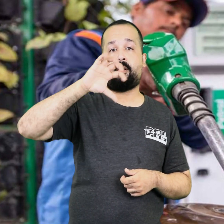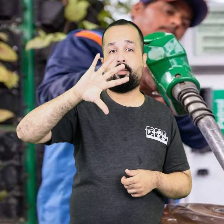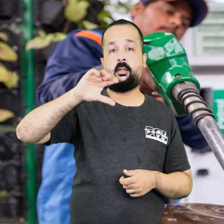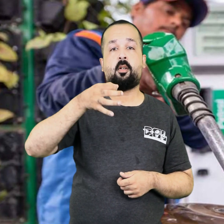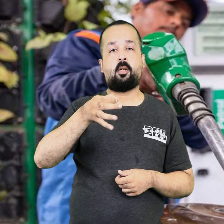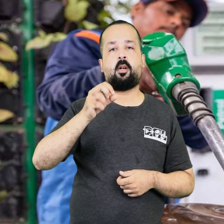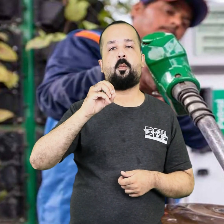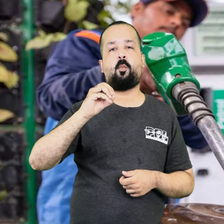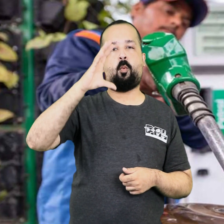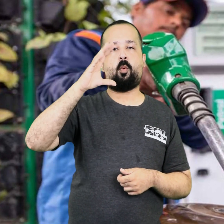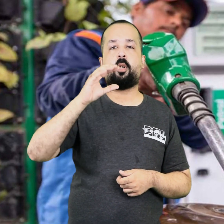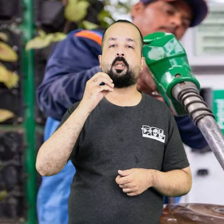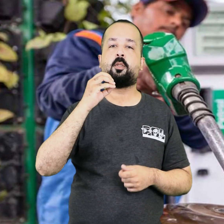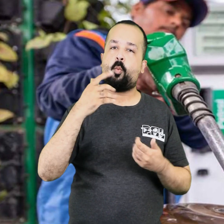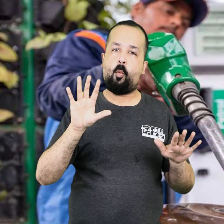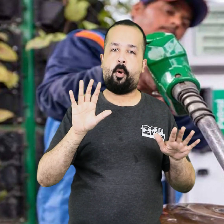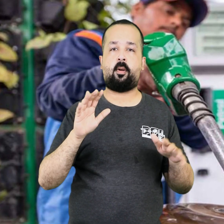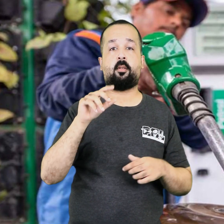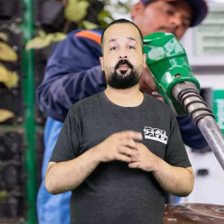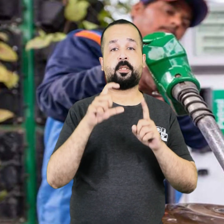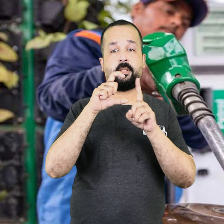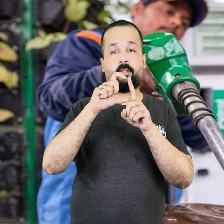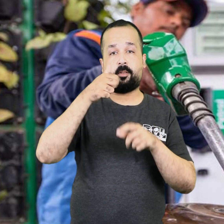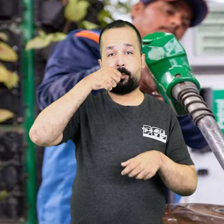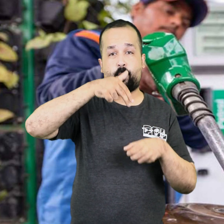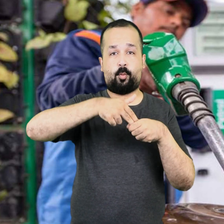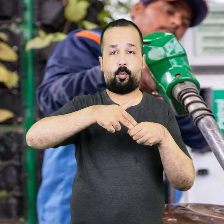The new price of petrol per liter has become Rs 272.95 paise